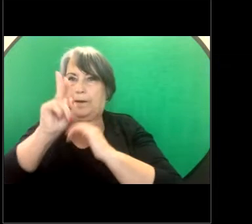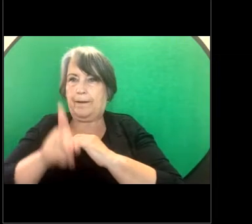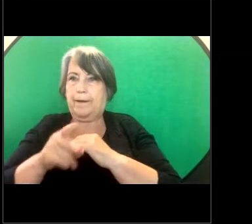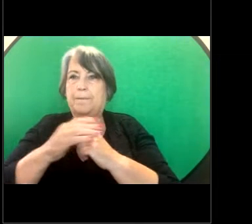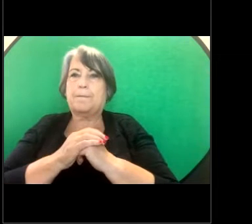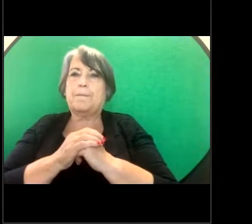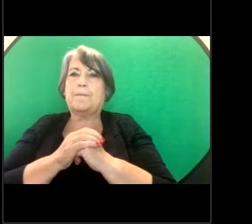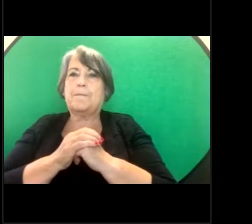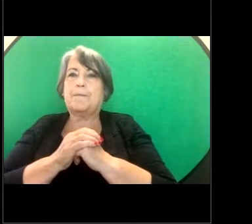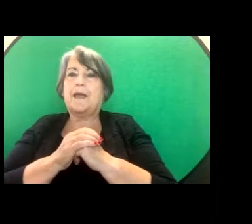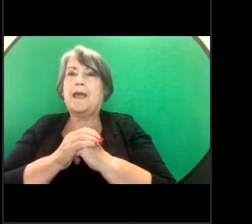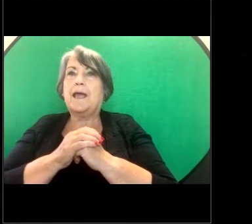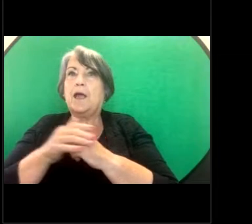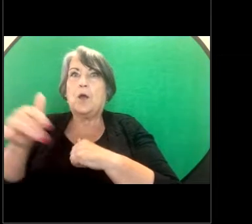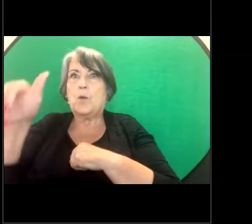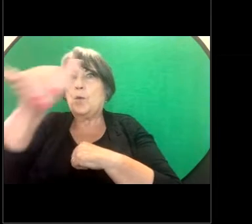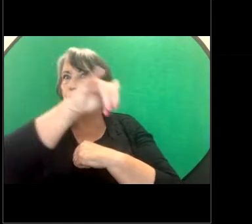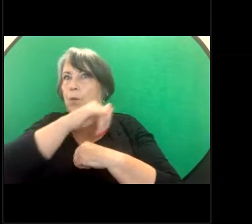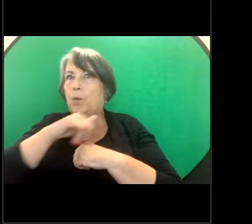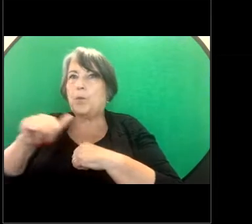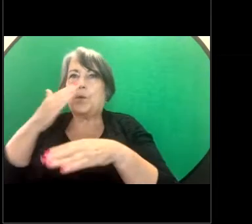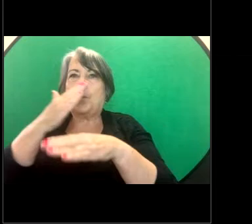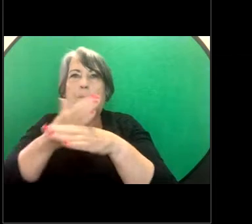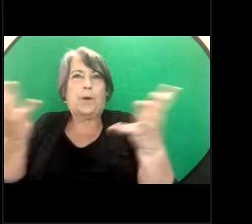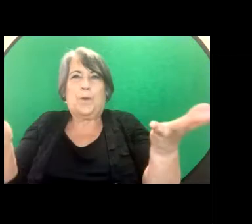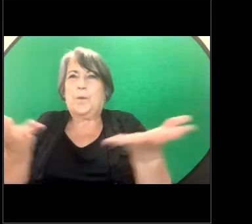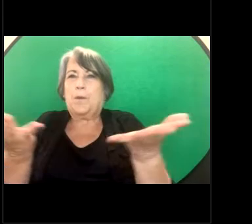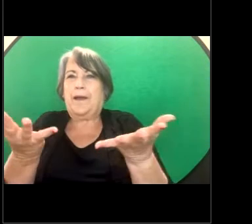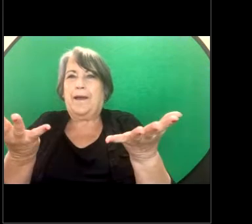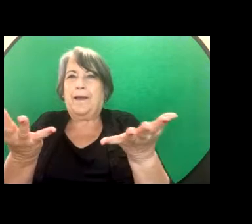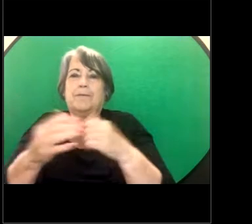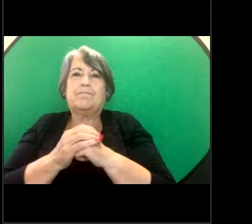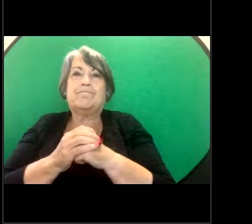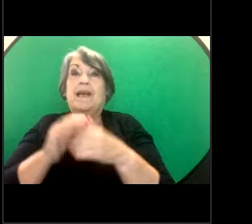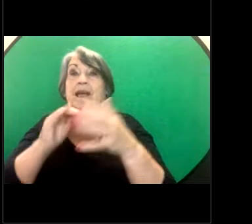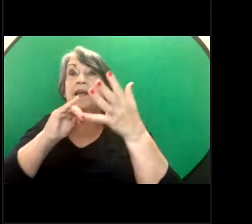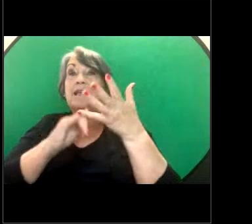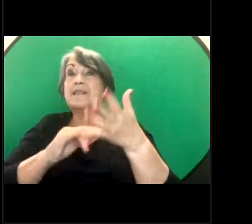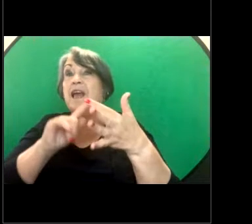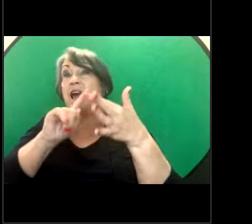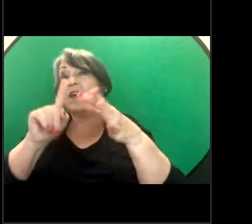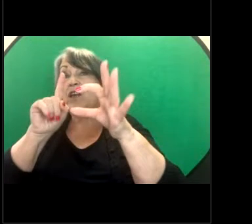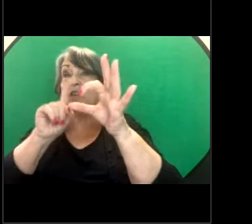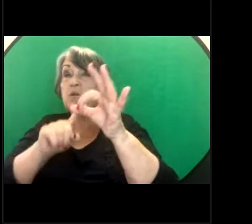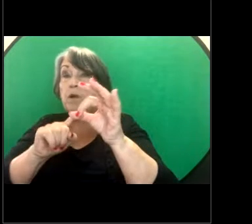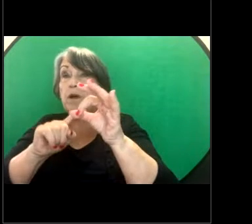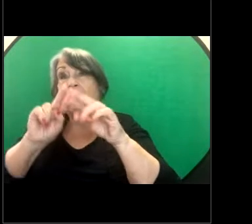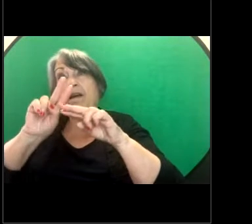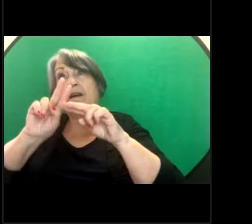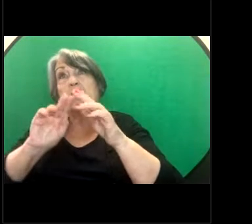region do you work in? South-East Queensland, far North Queensland, regional QLD or outside QLD.